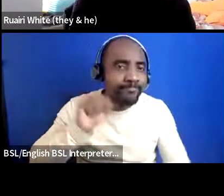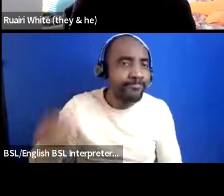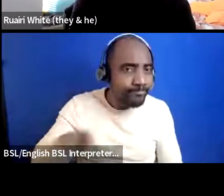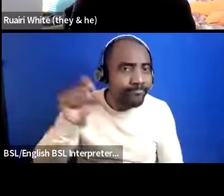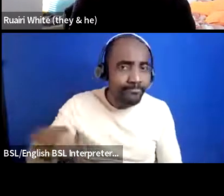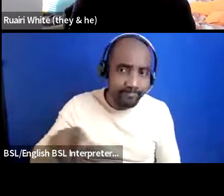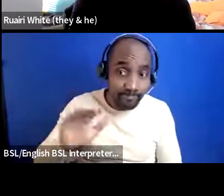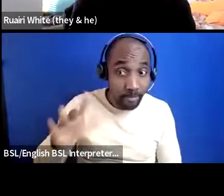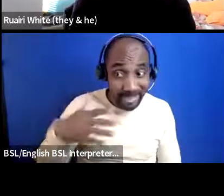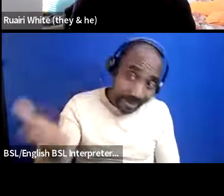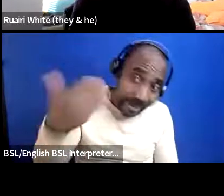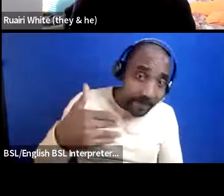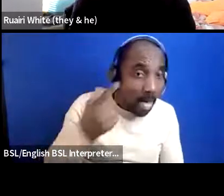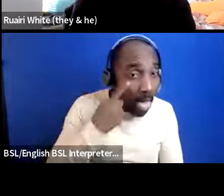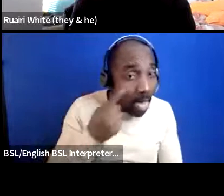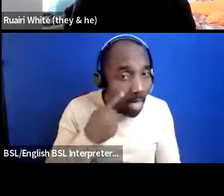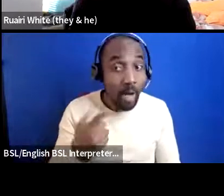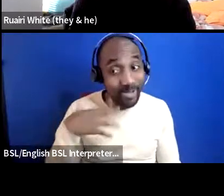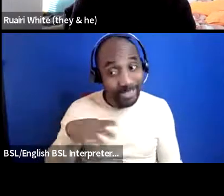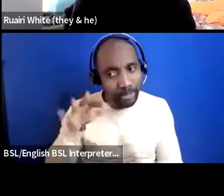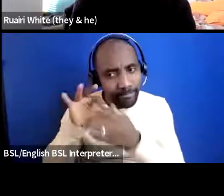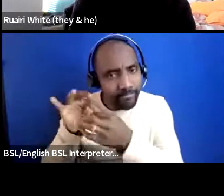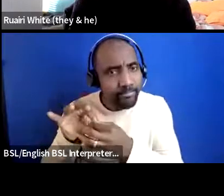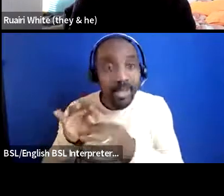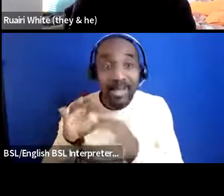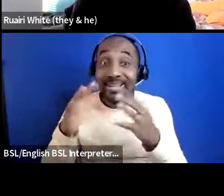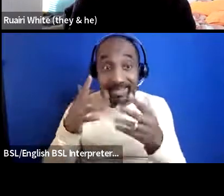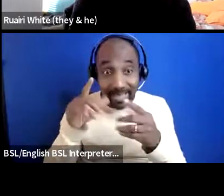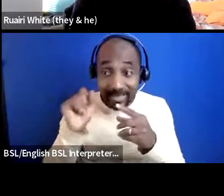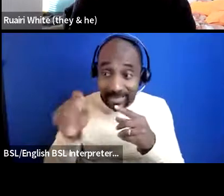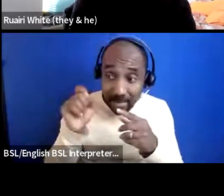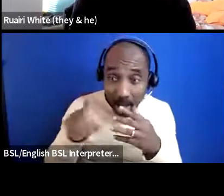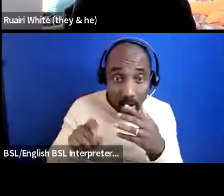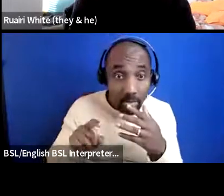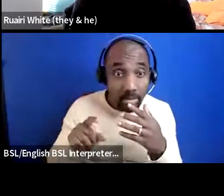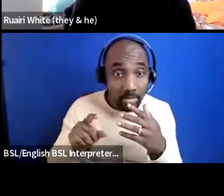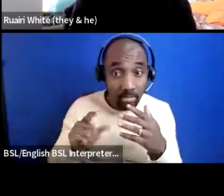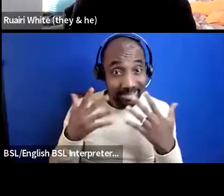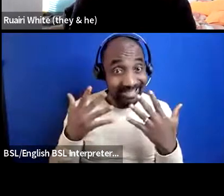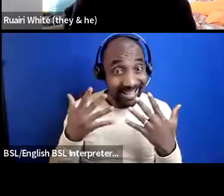need to get to know you those 10 emails will mean that they'll respond someone will respond